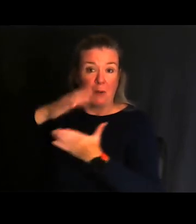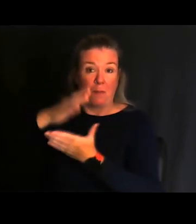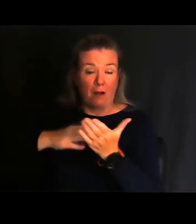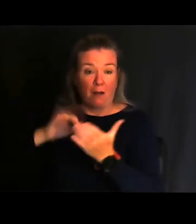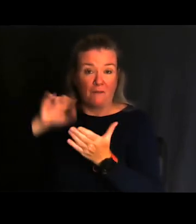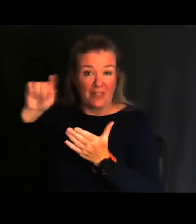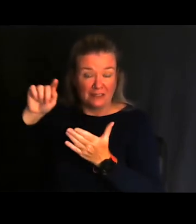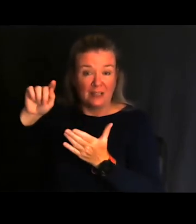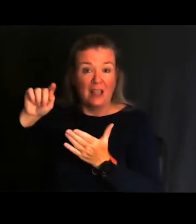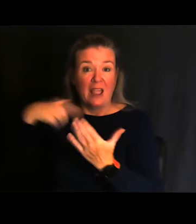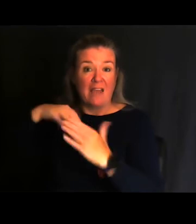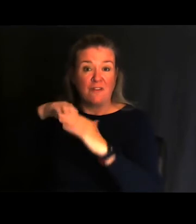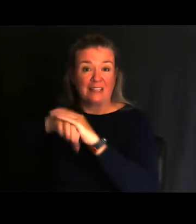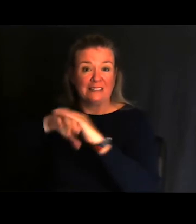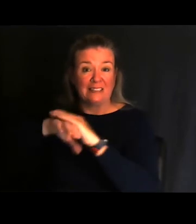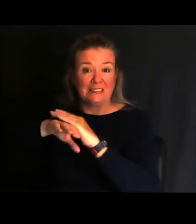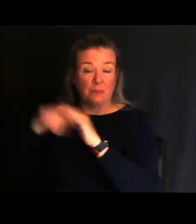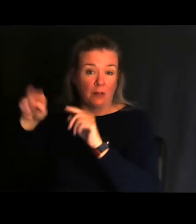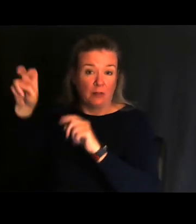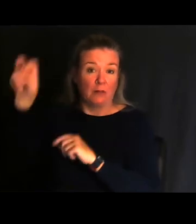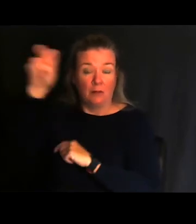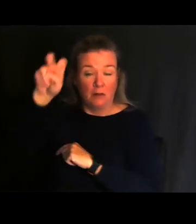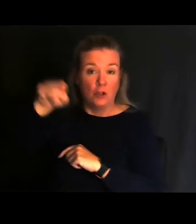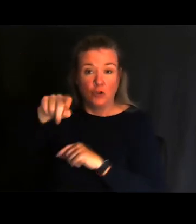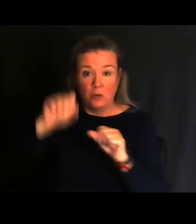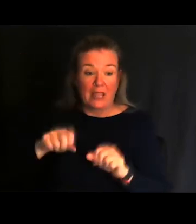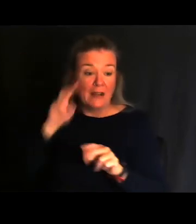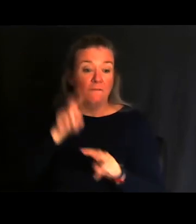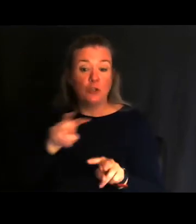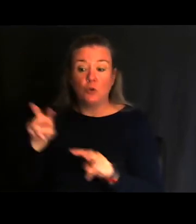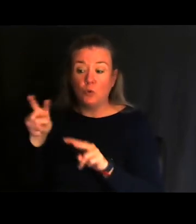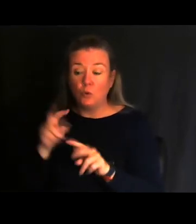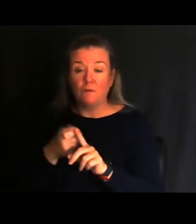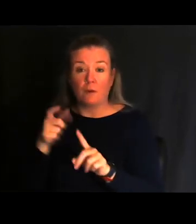There's an accessible yurt up there where you can view the luge from there.